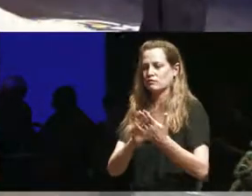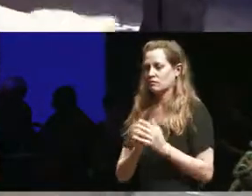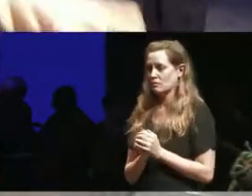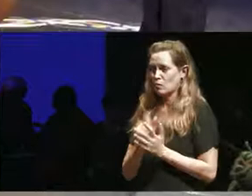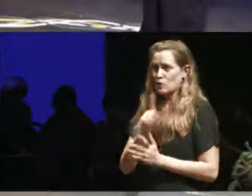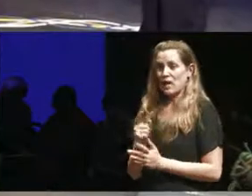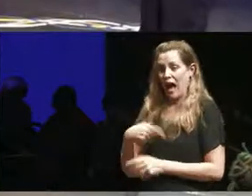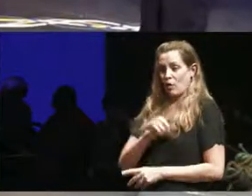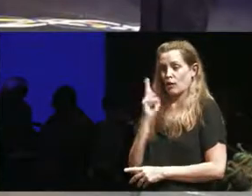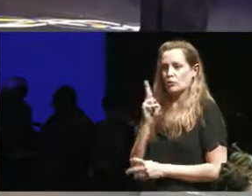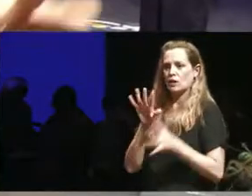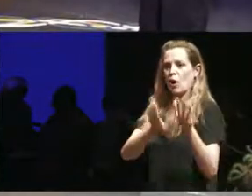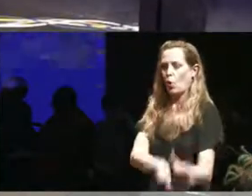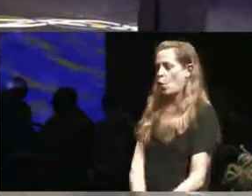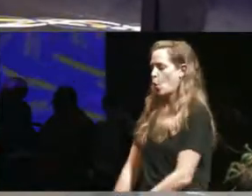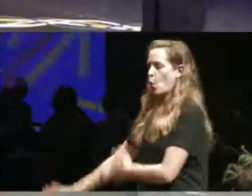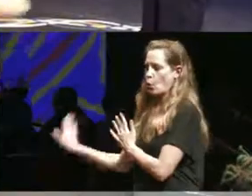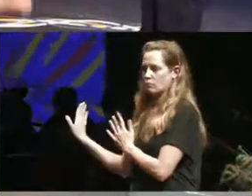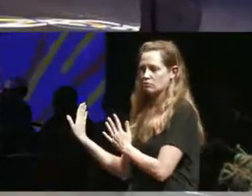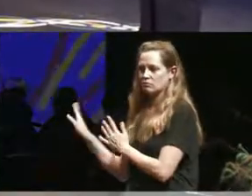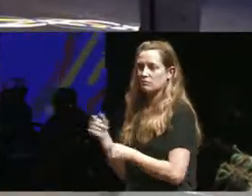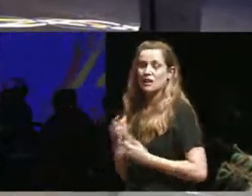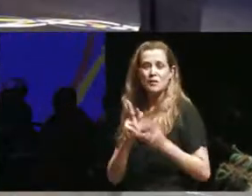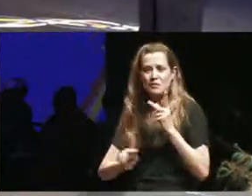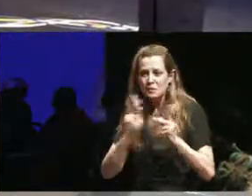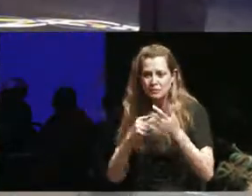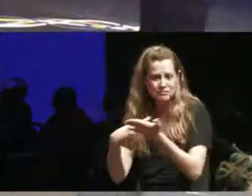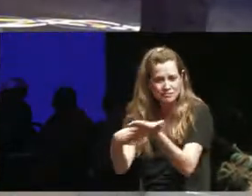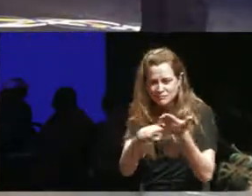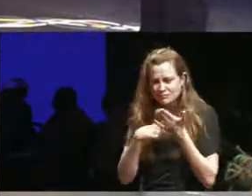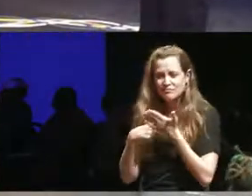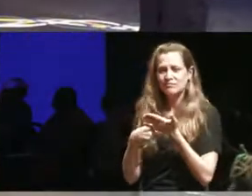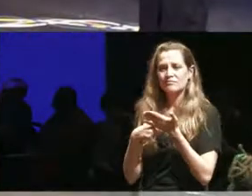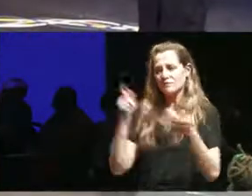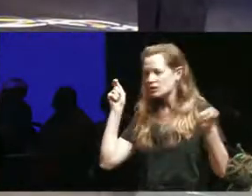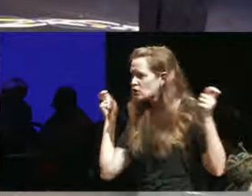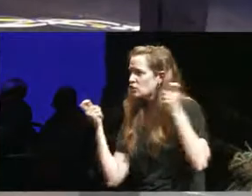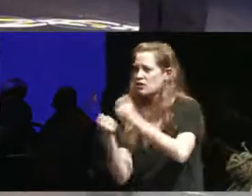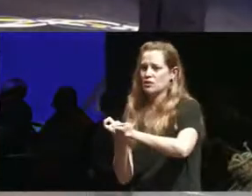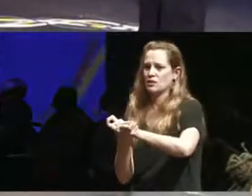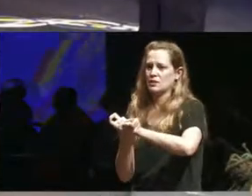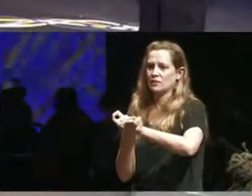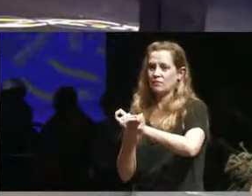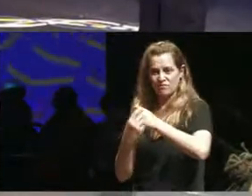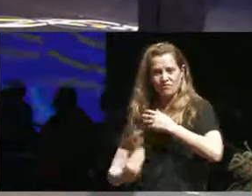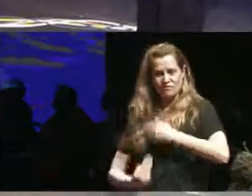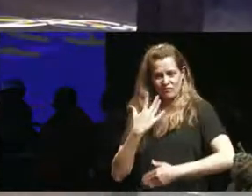and so I think what I've heard people talk about today was just the real need to just shift that up because that does impact our understanding of aesthetics